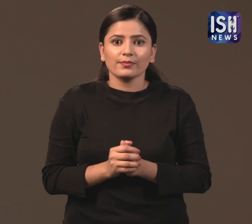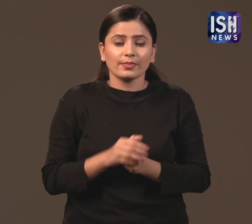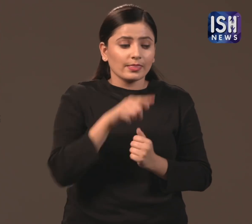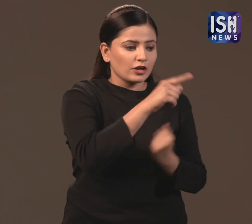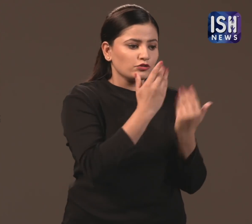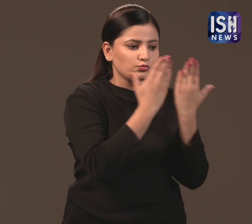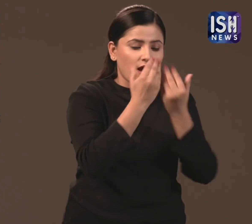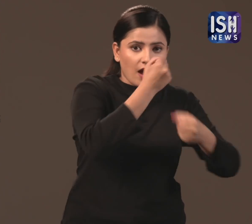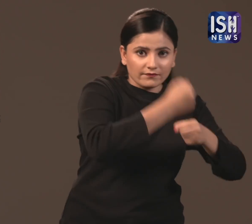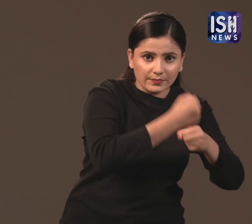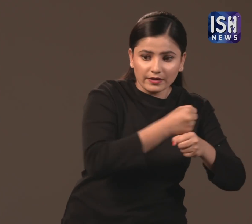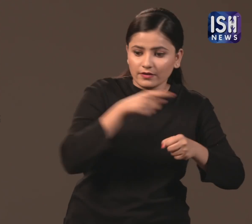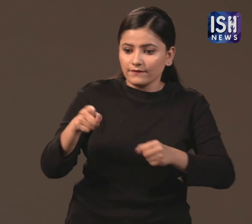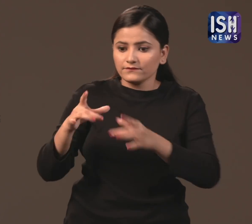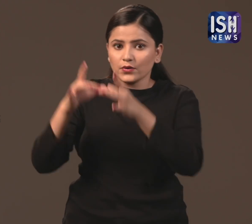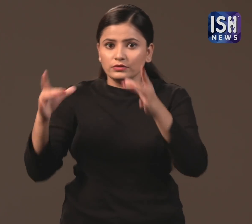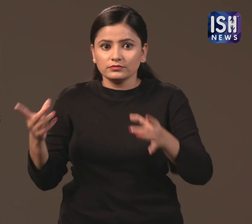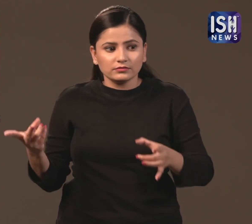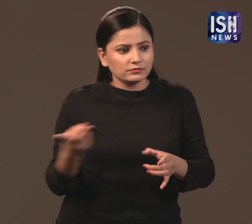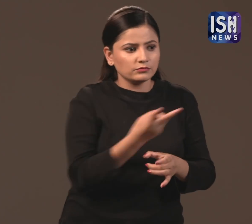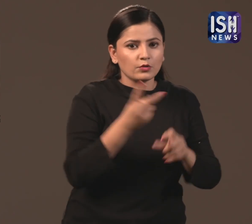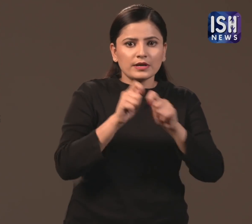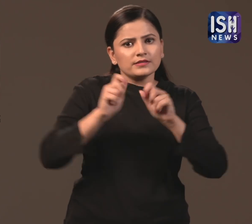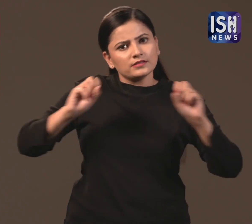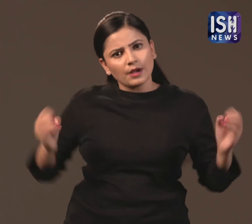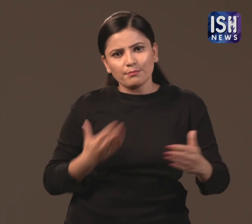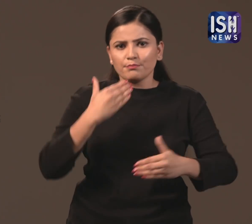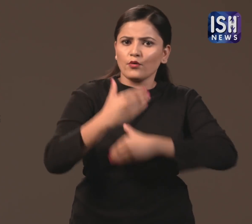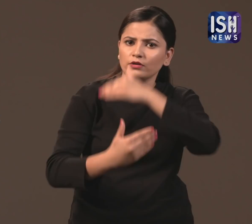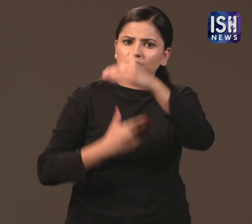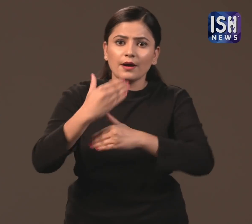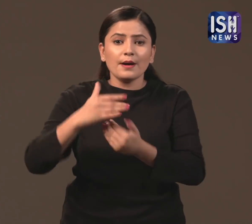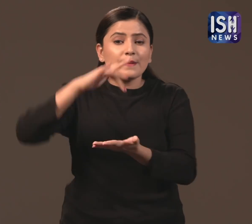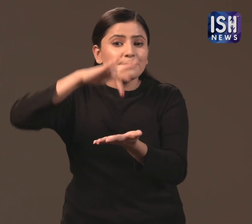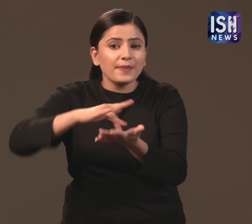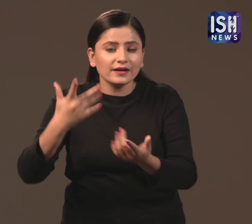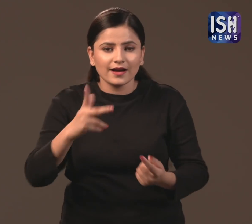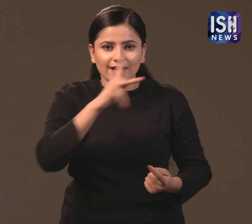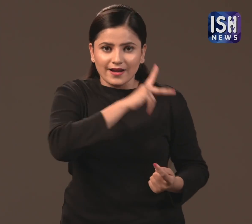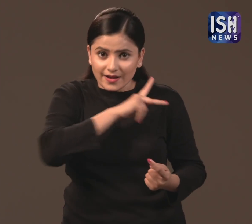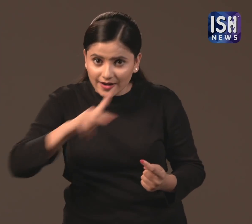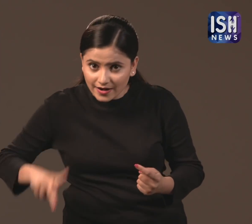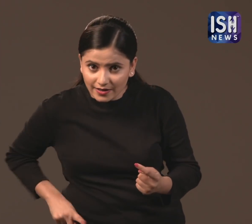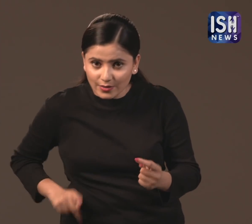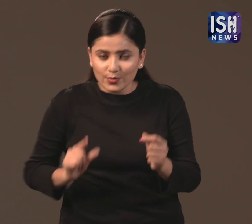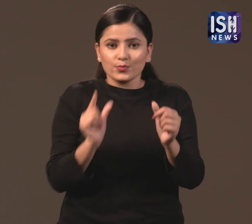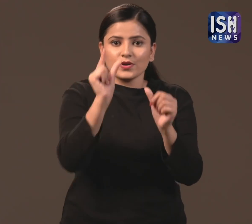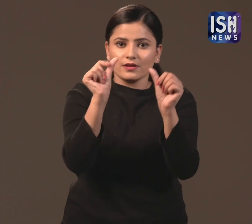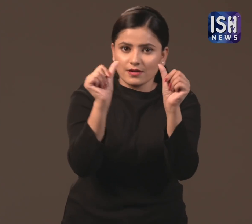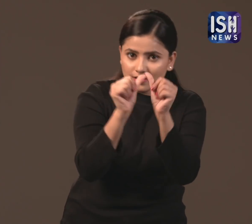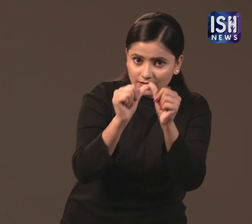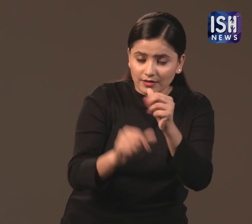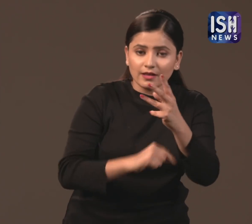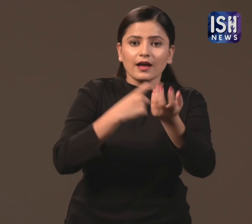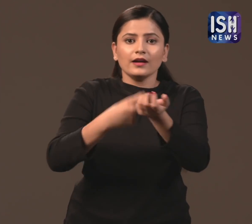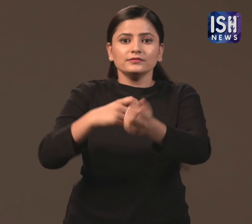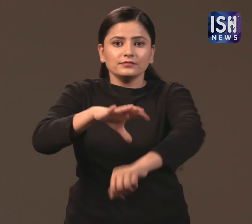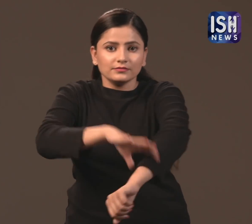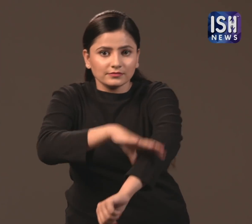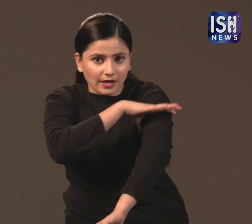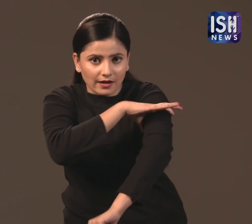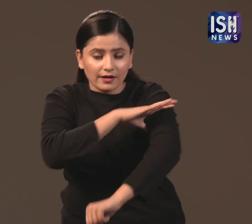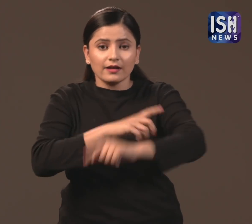The foundation works with government schools in Karnataka, Uttrakhand, Rajasthan,